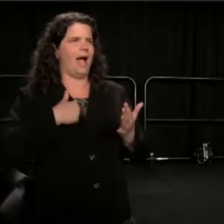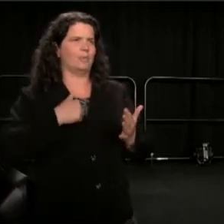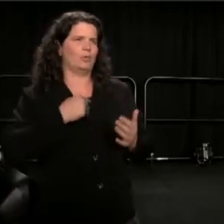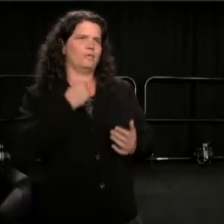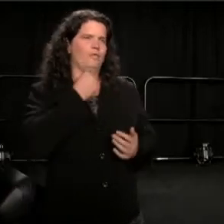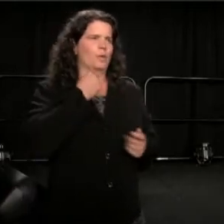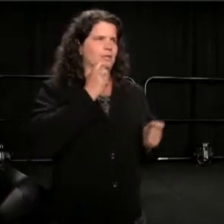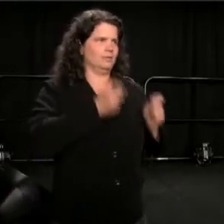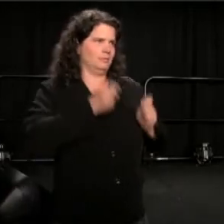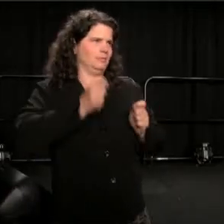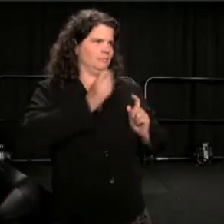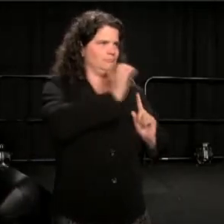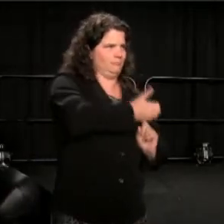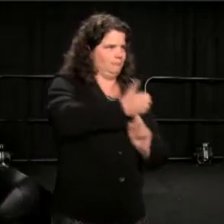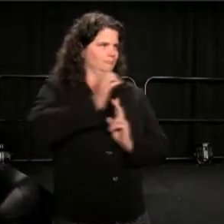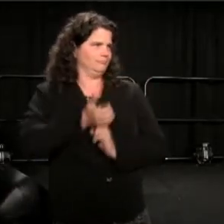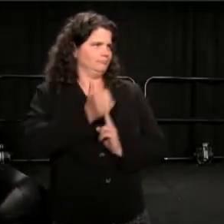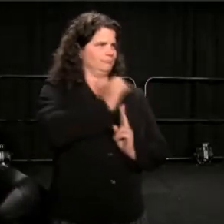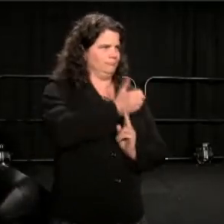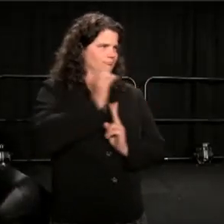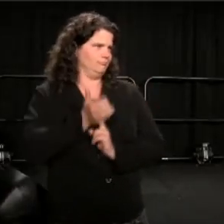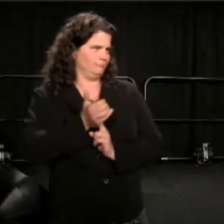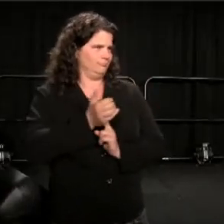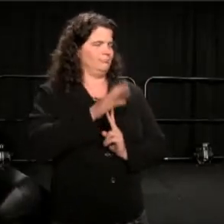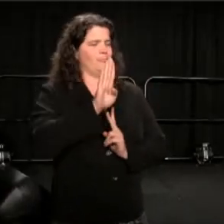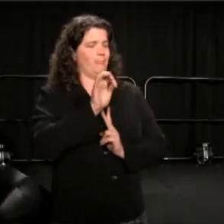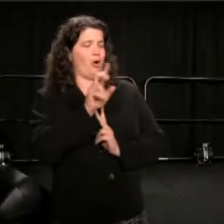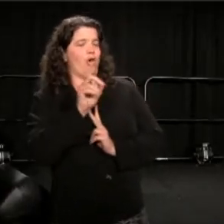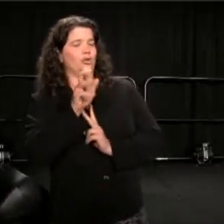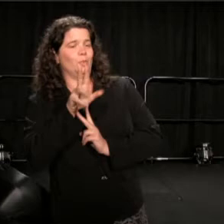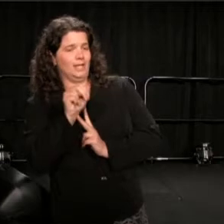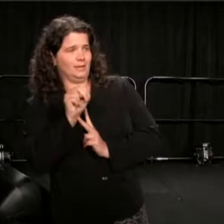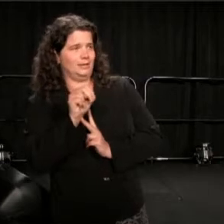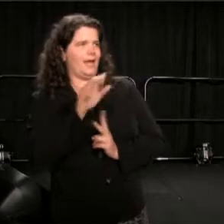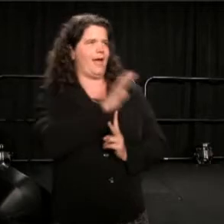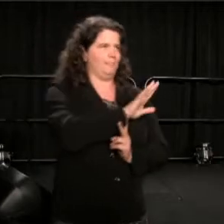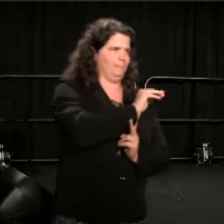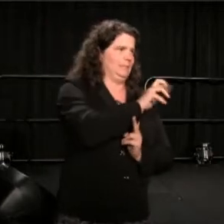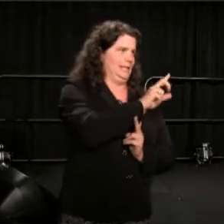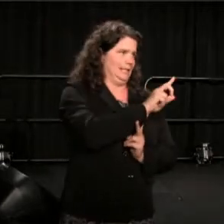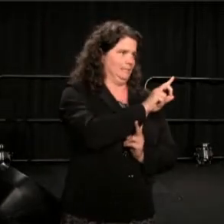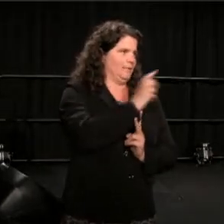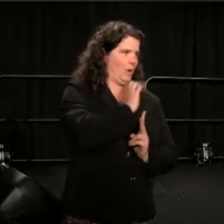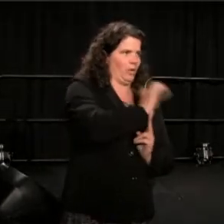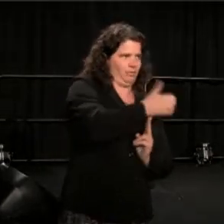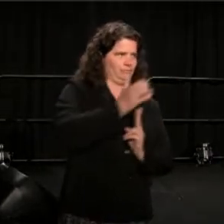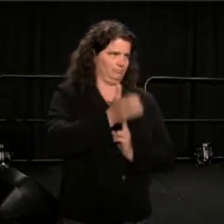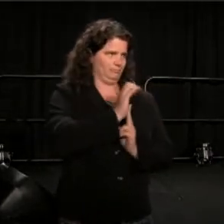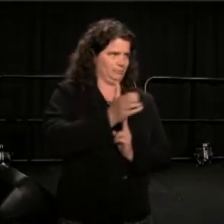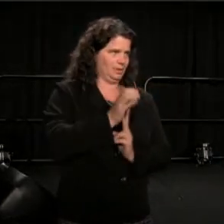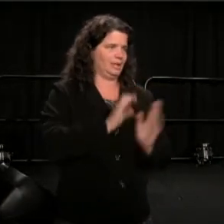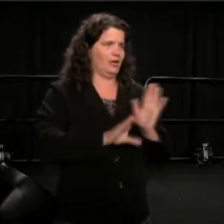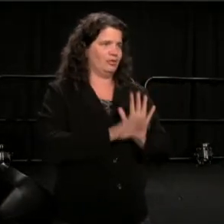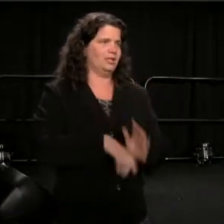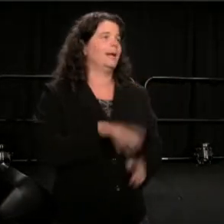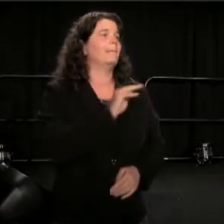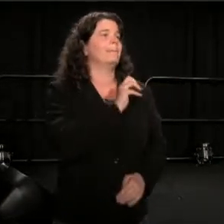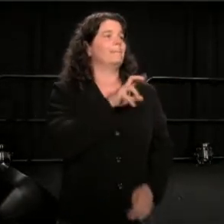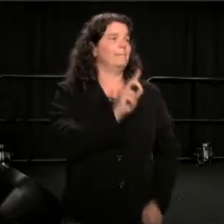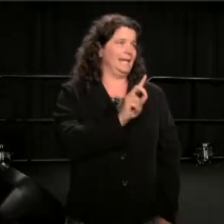between, just briefly between Baldwin and Mead. Now, Mead has a much deeper voice, "Well, I'm just sorry!"